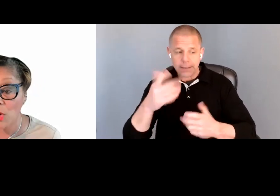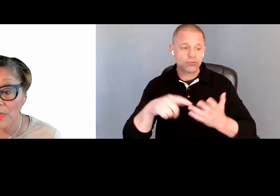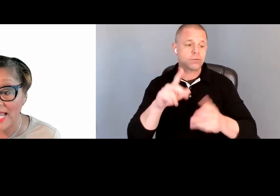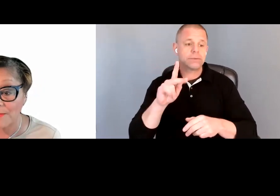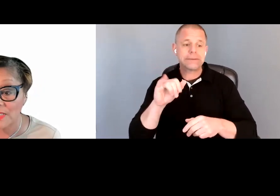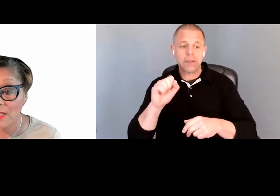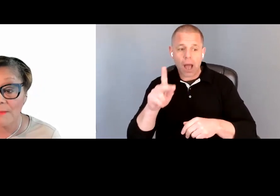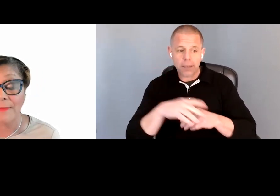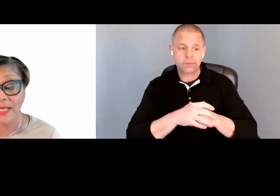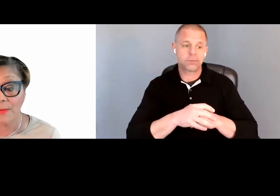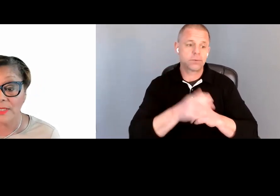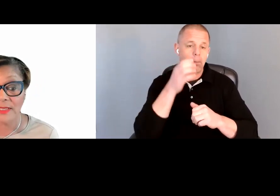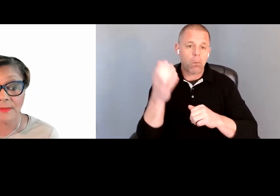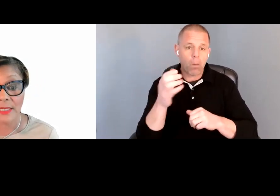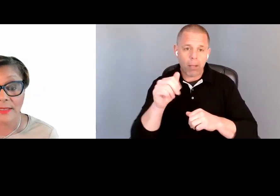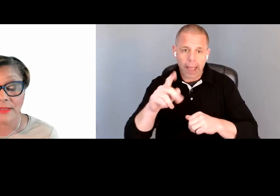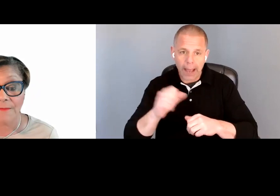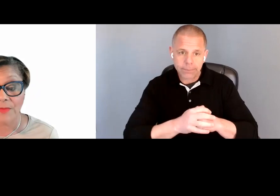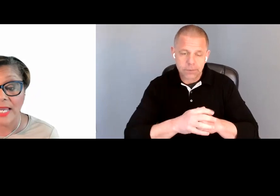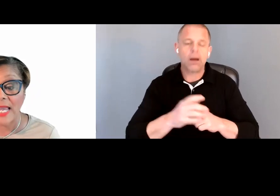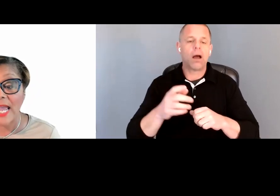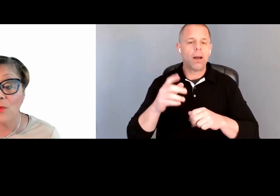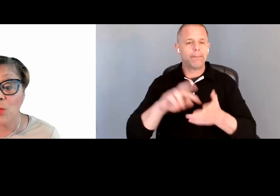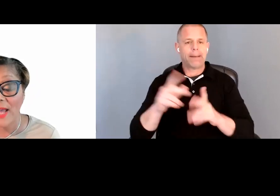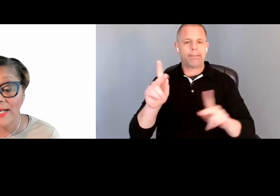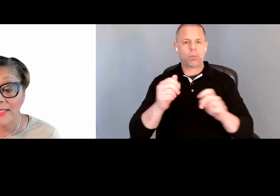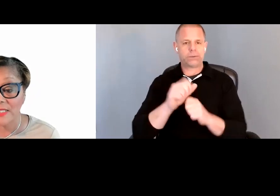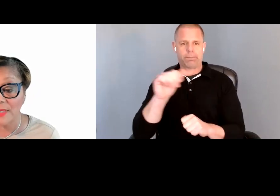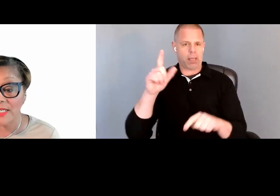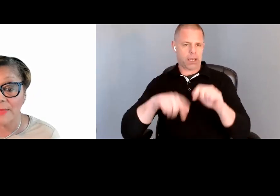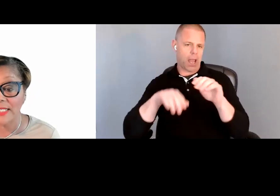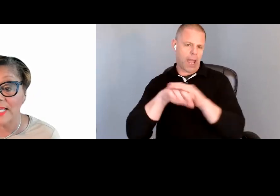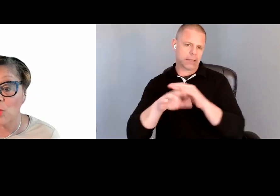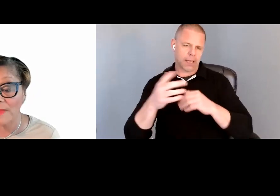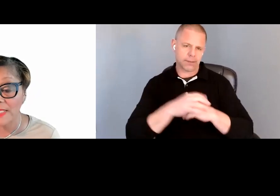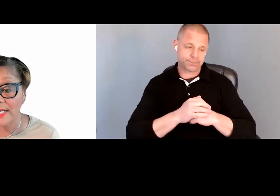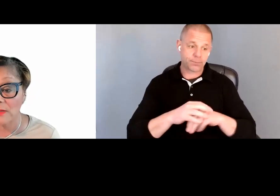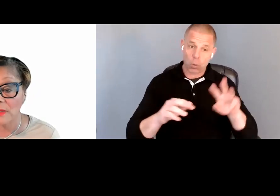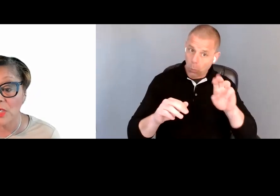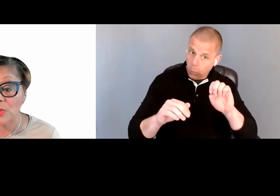mobile apps by people with disabilities. And Web accessibility means that websites,